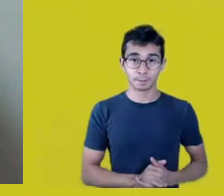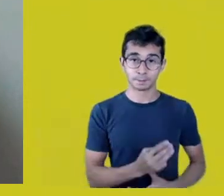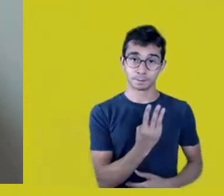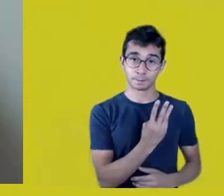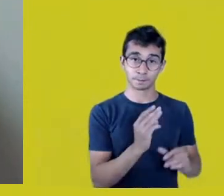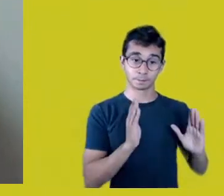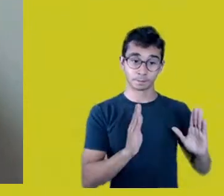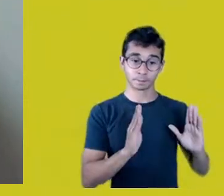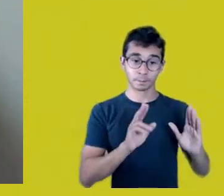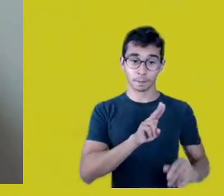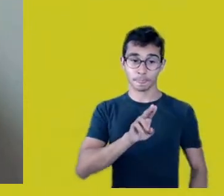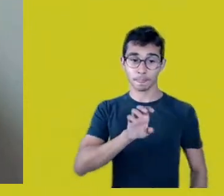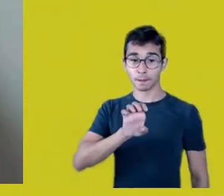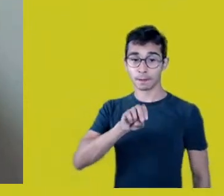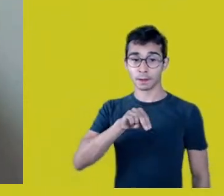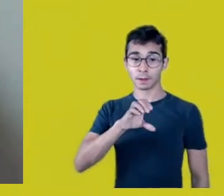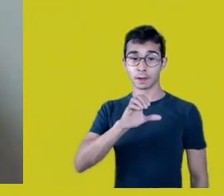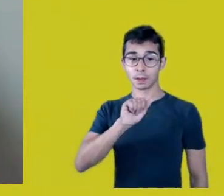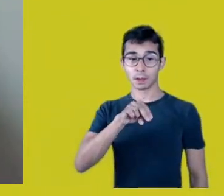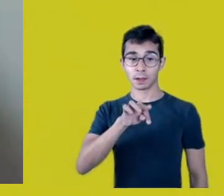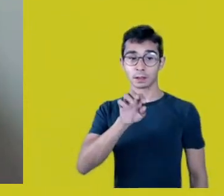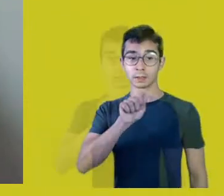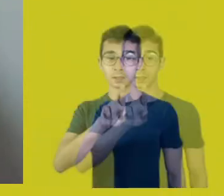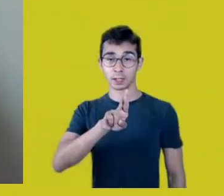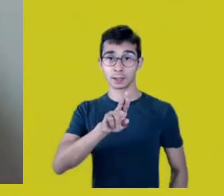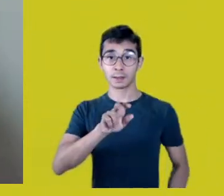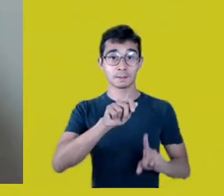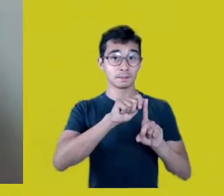according to our schedule, if everything goes right,